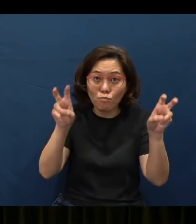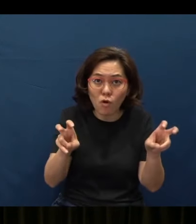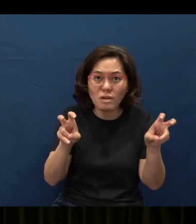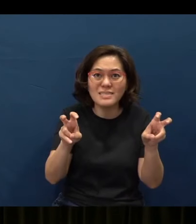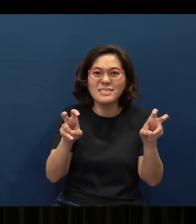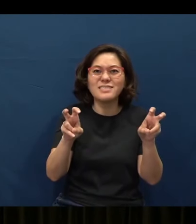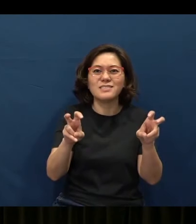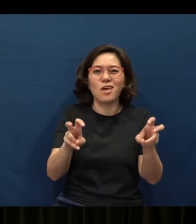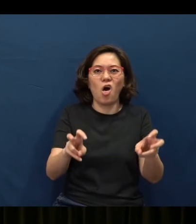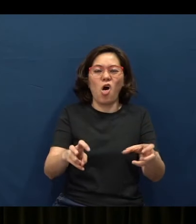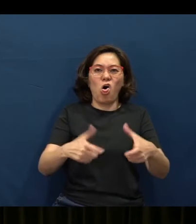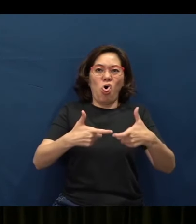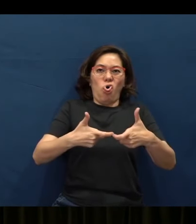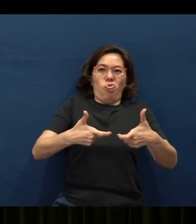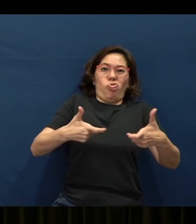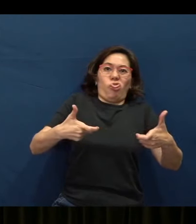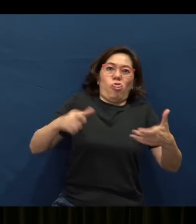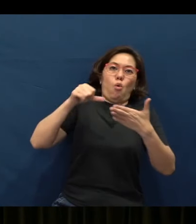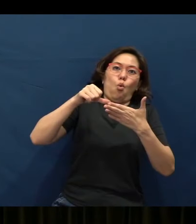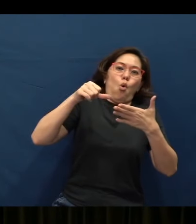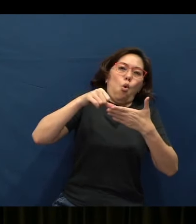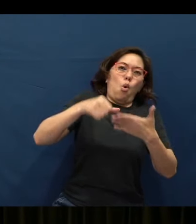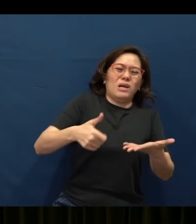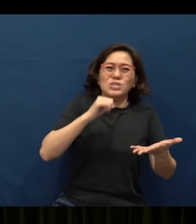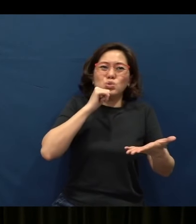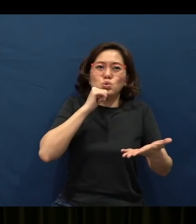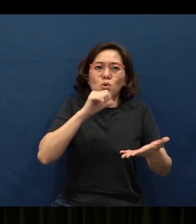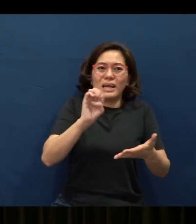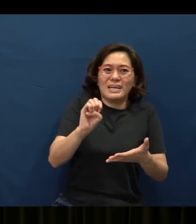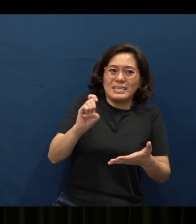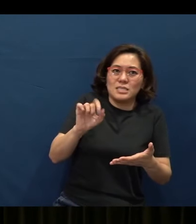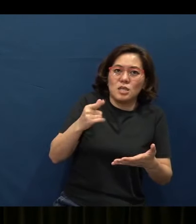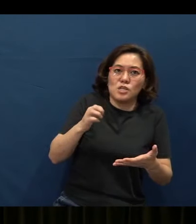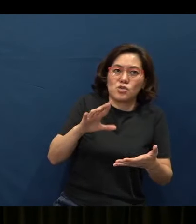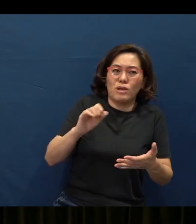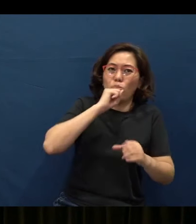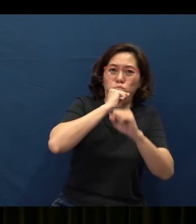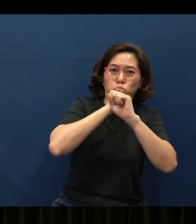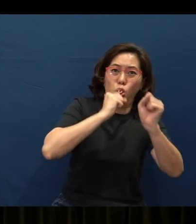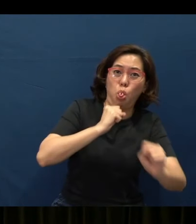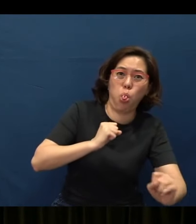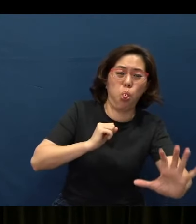They are not meant to be technically accurate and precise, okay.